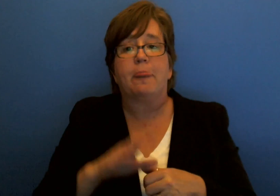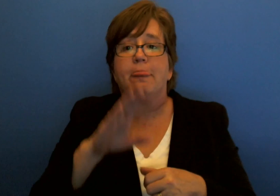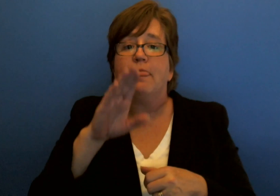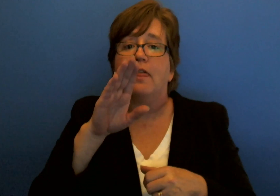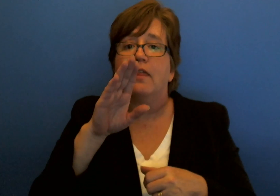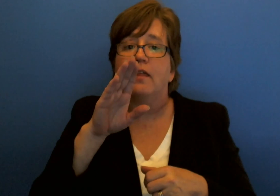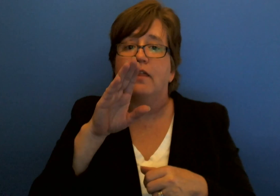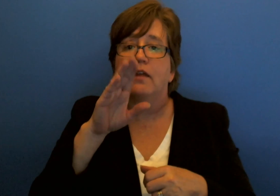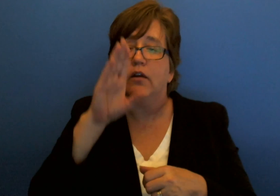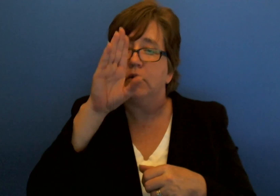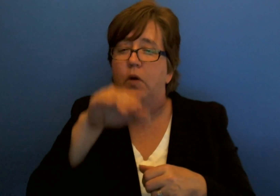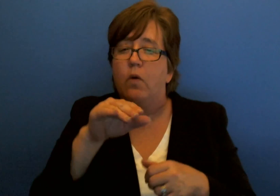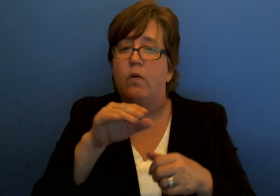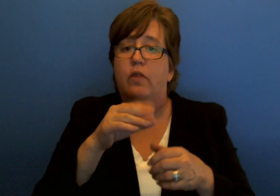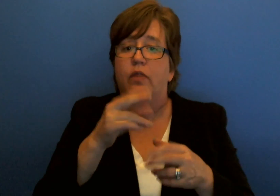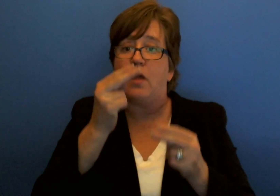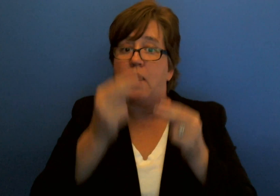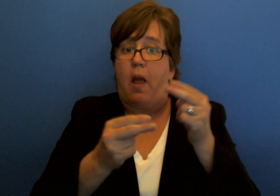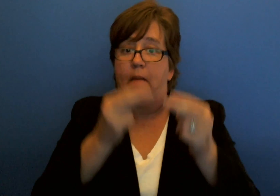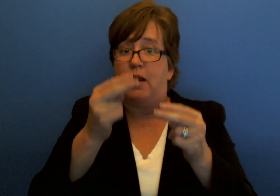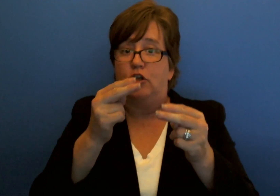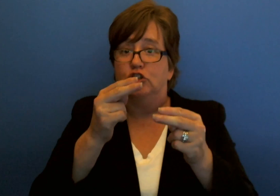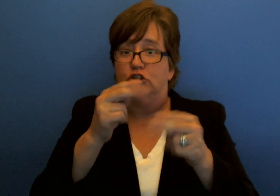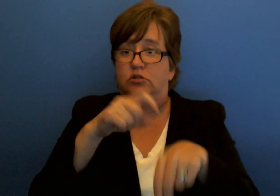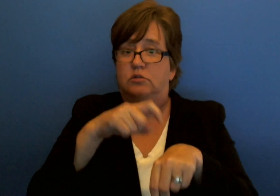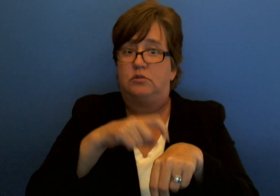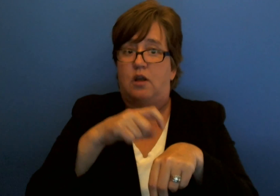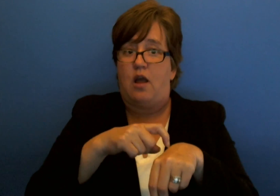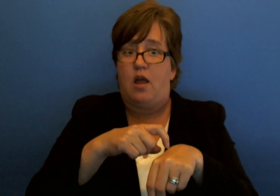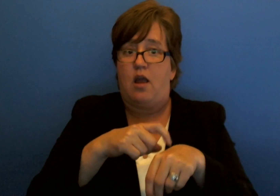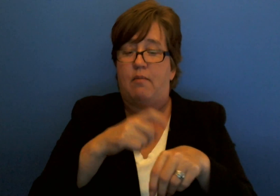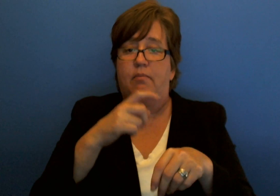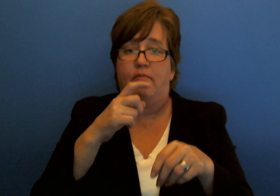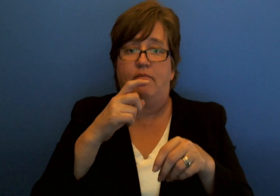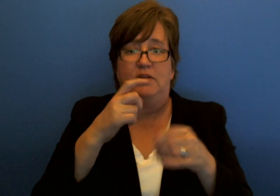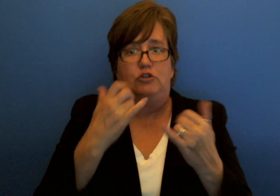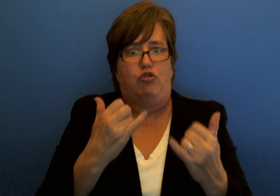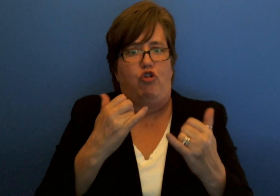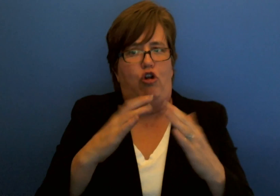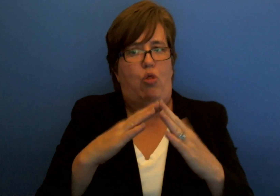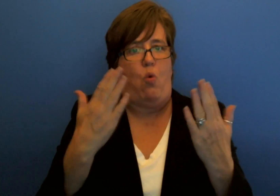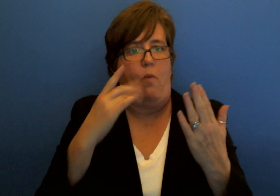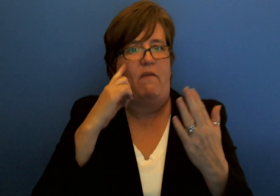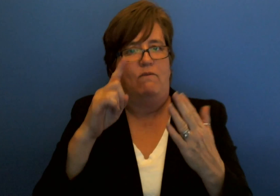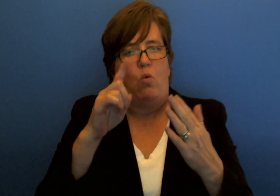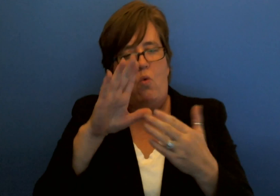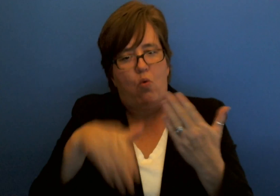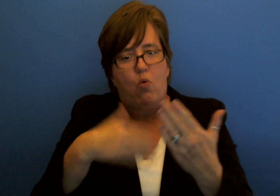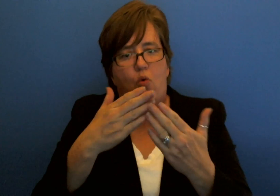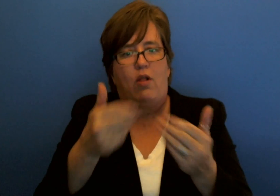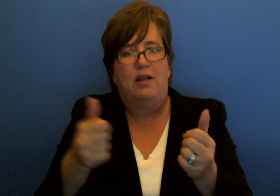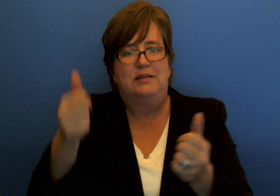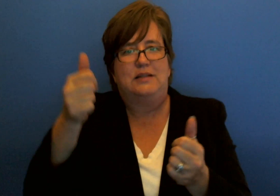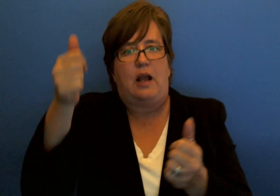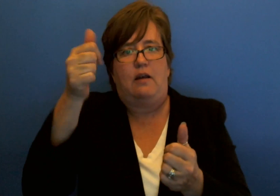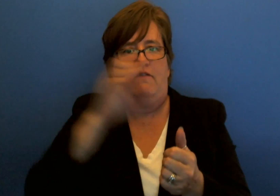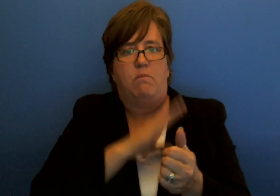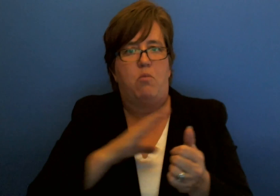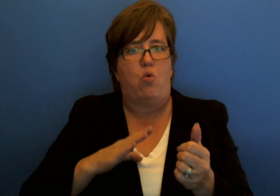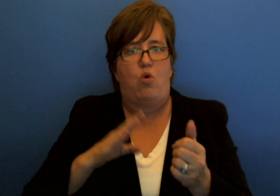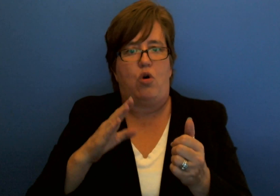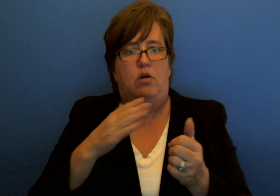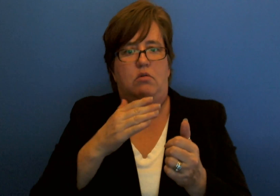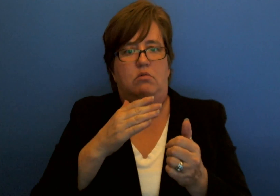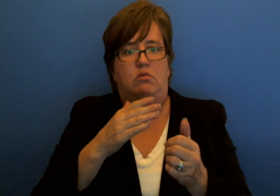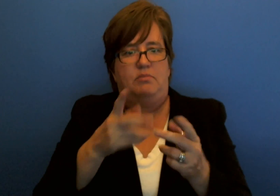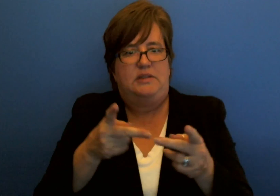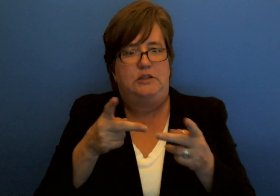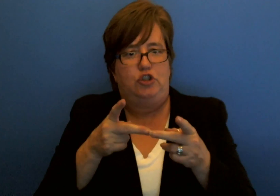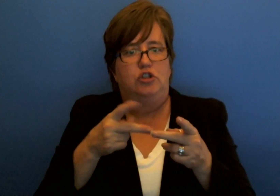The nominations time frame is currently open for all executive board positions.